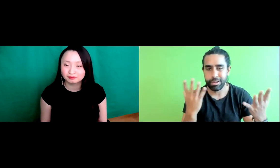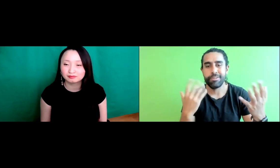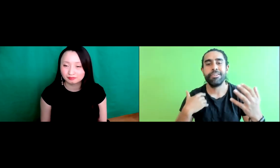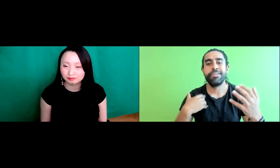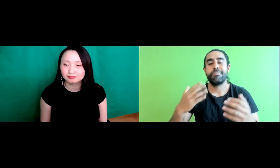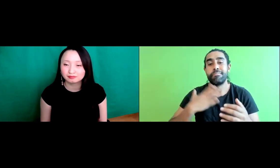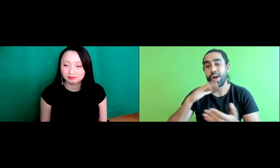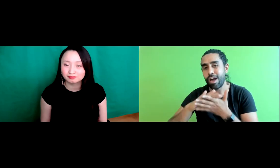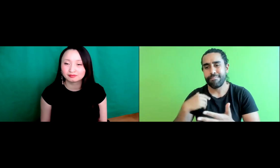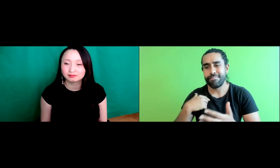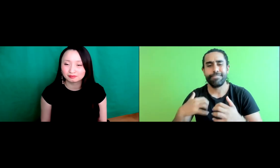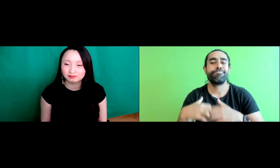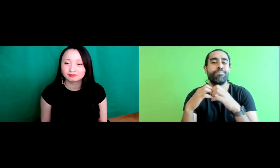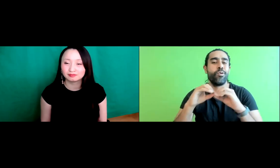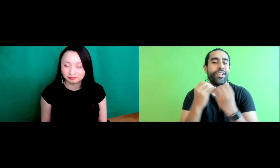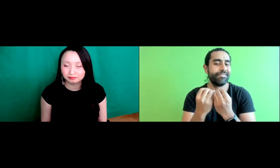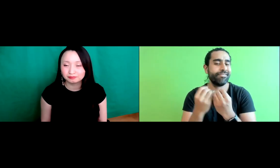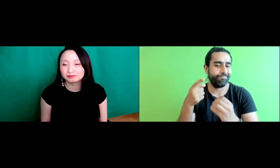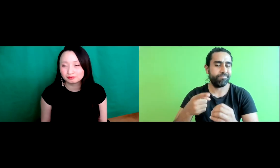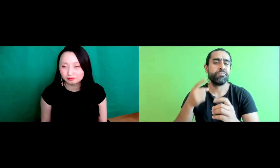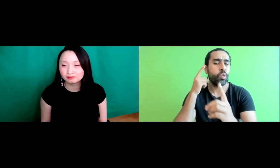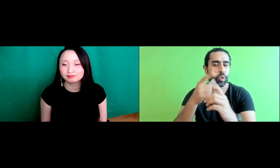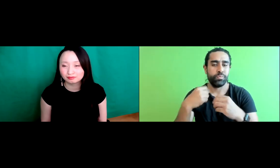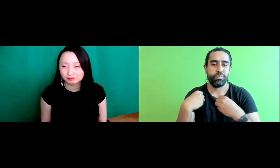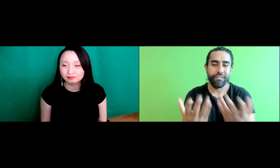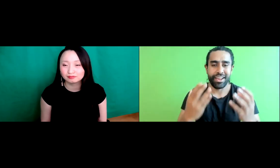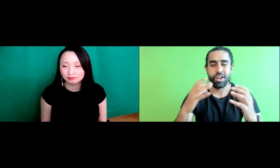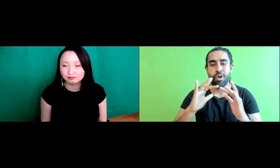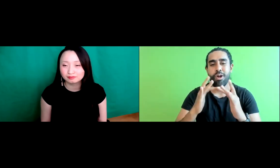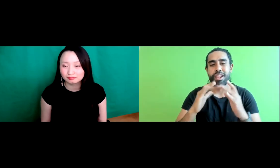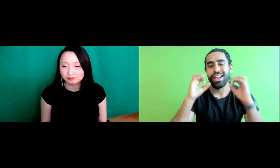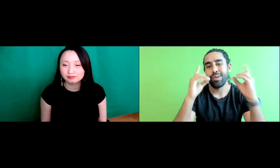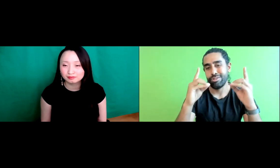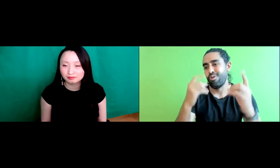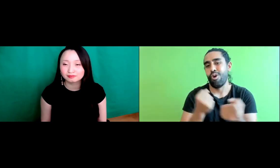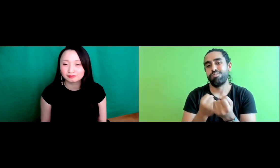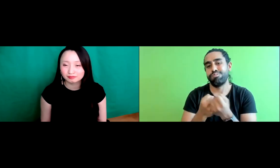in the deaf community in India have been disconnected and so my wife and I, we've established an